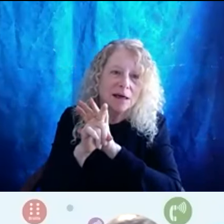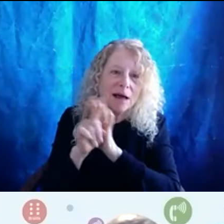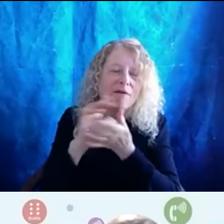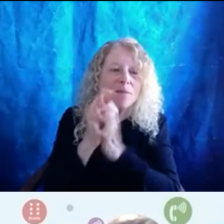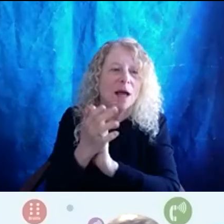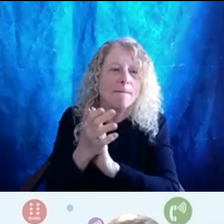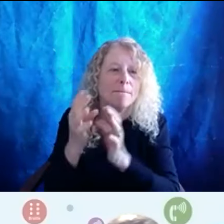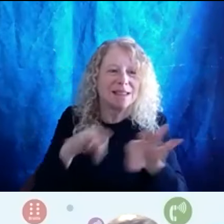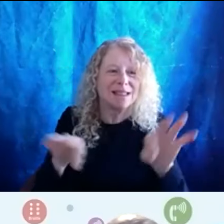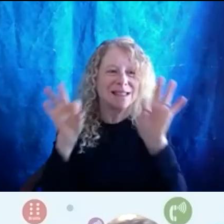in your professional life?